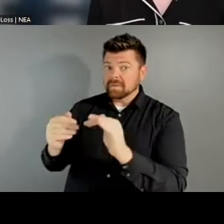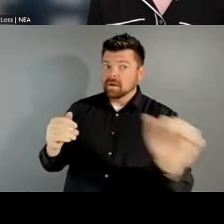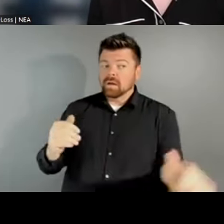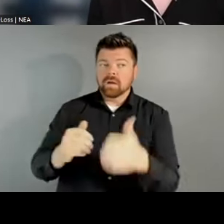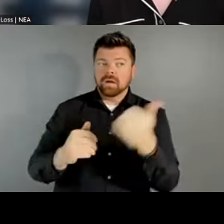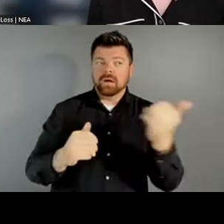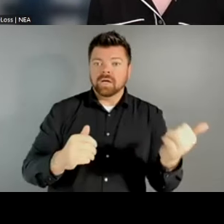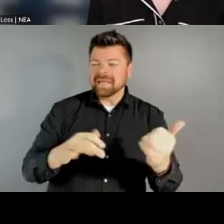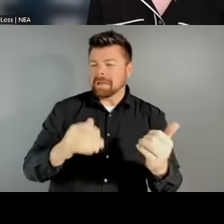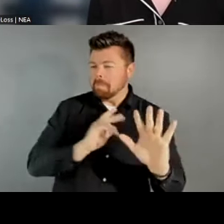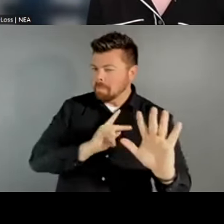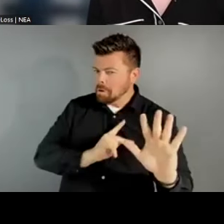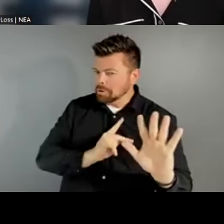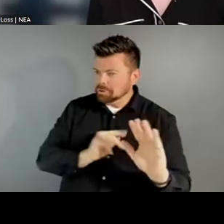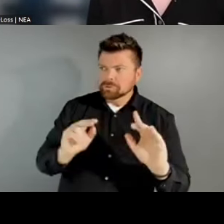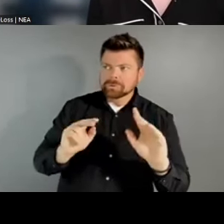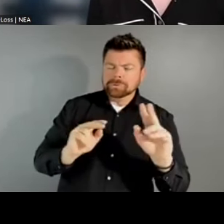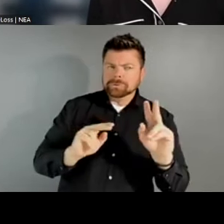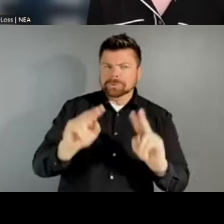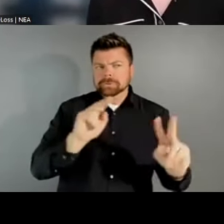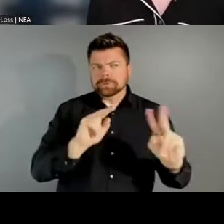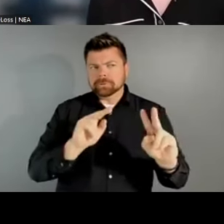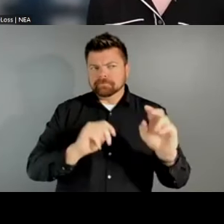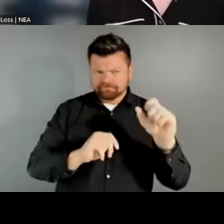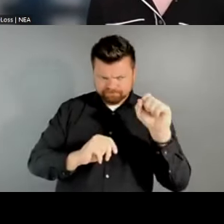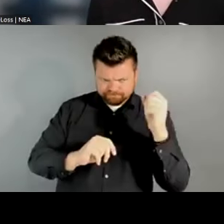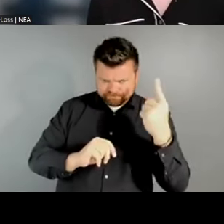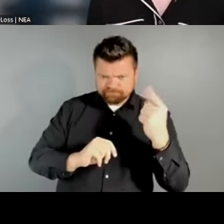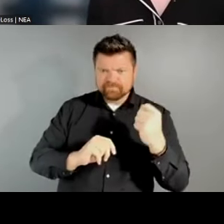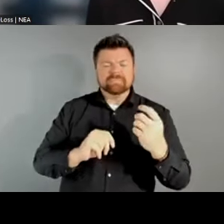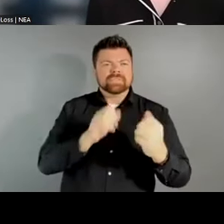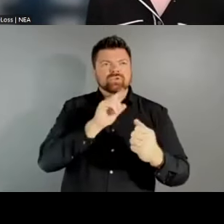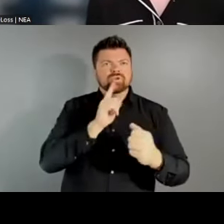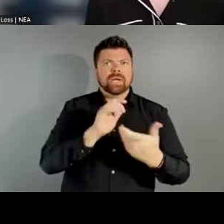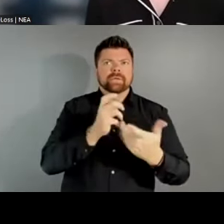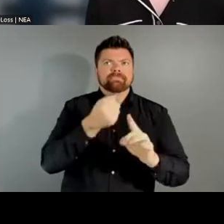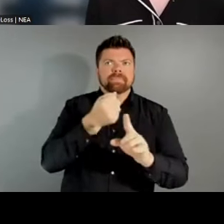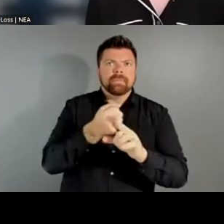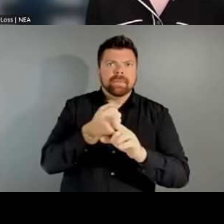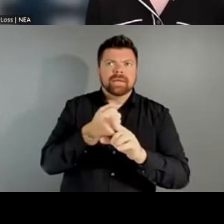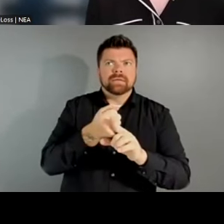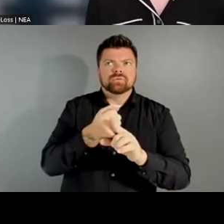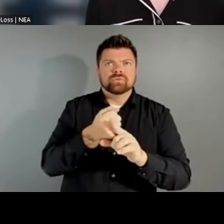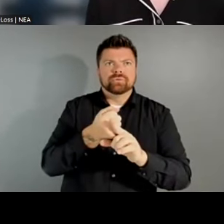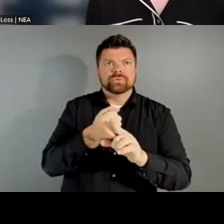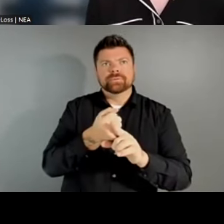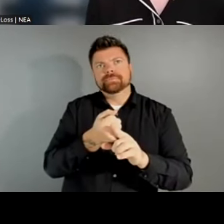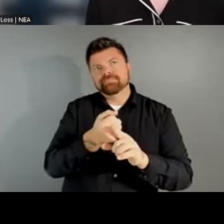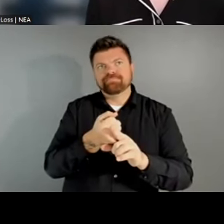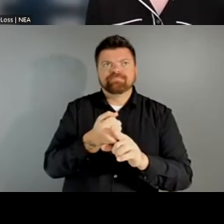that bears out in terms of how the research is being carried out and what people are learning.